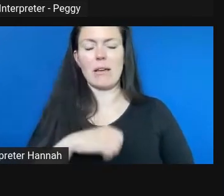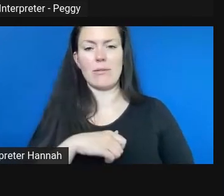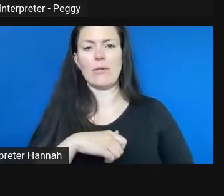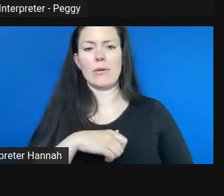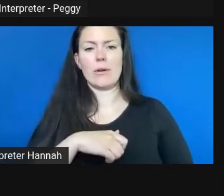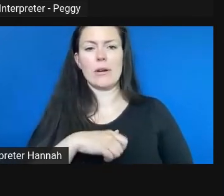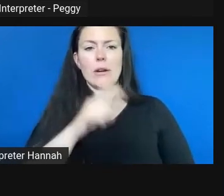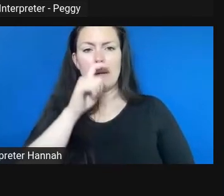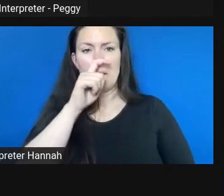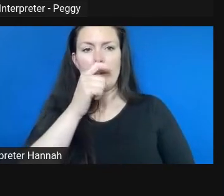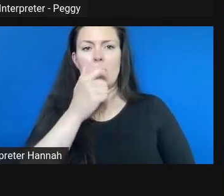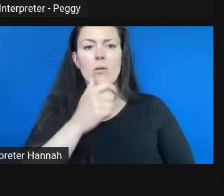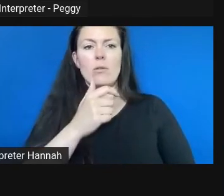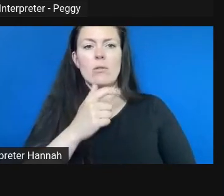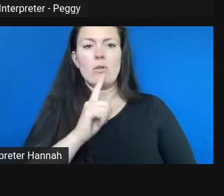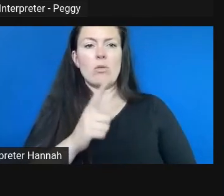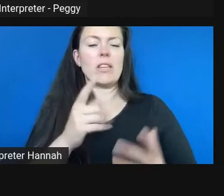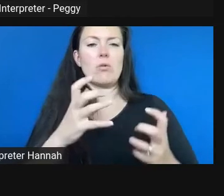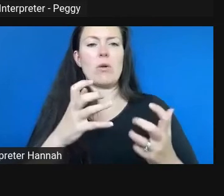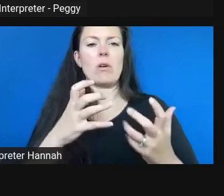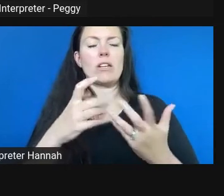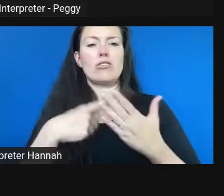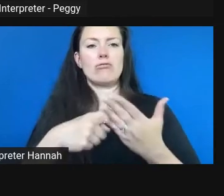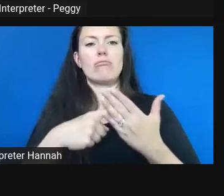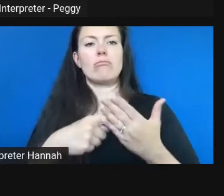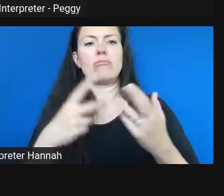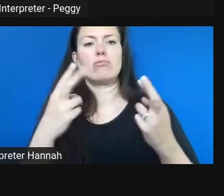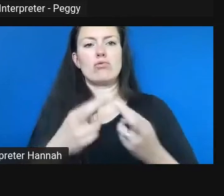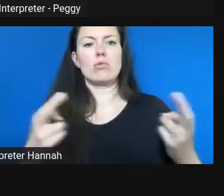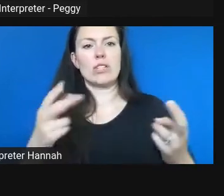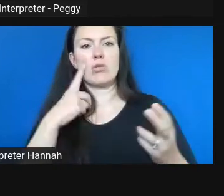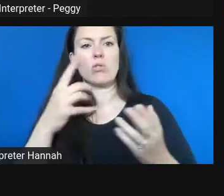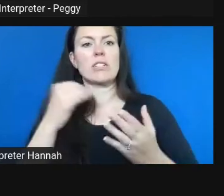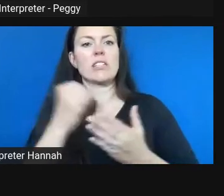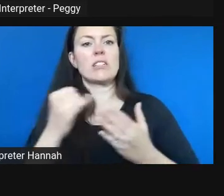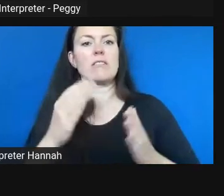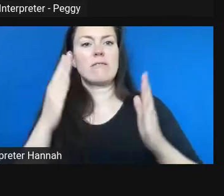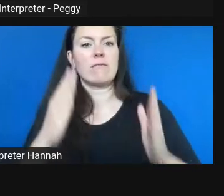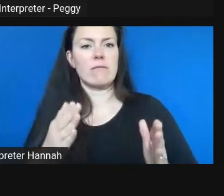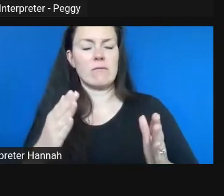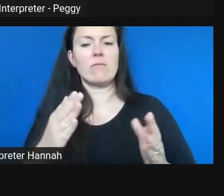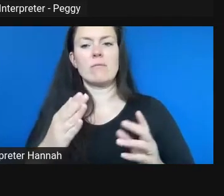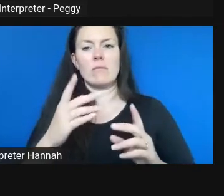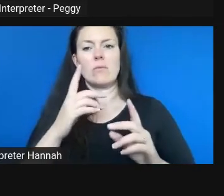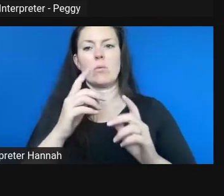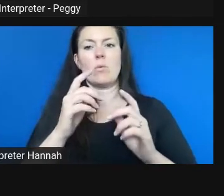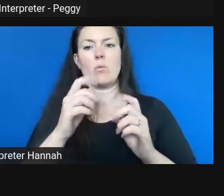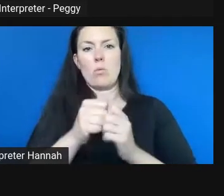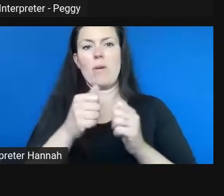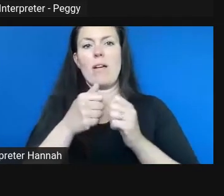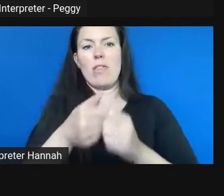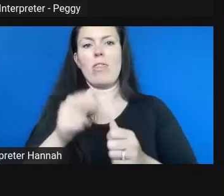resources for artists looking to approach-- look for some of those tips and resources in our follow-up communications.